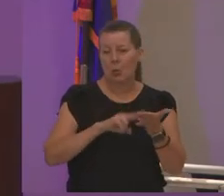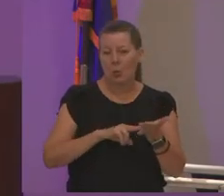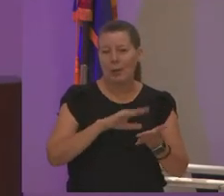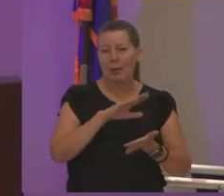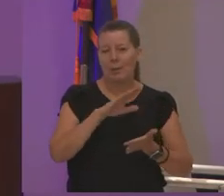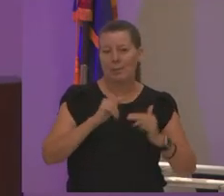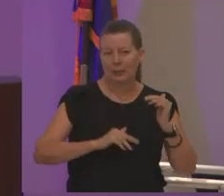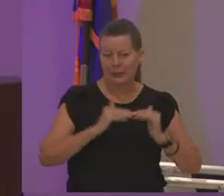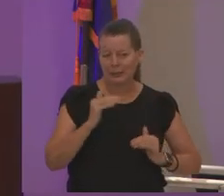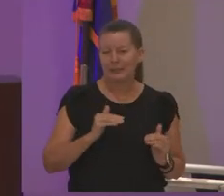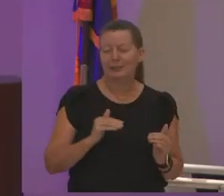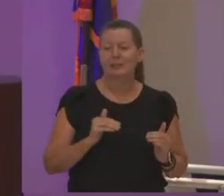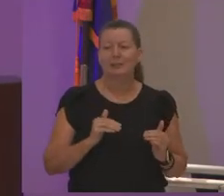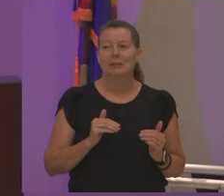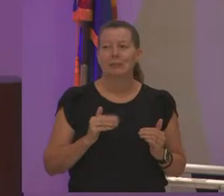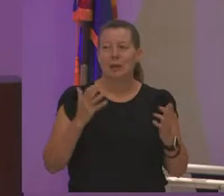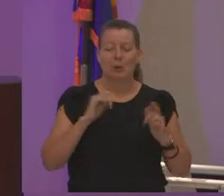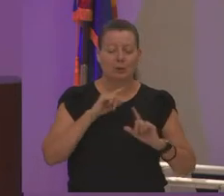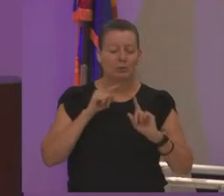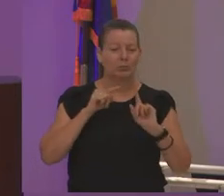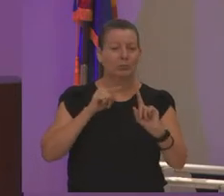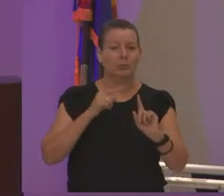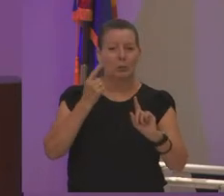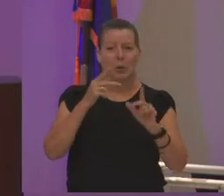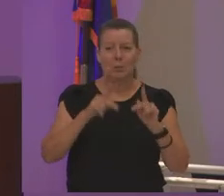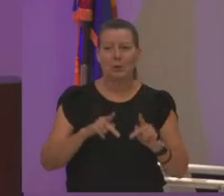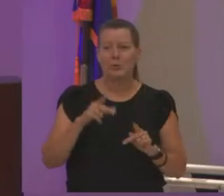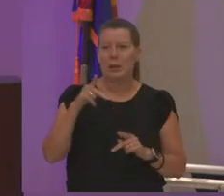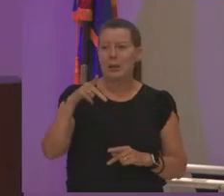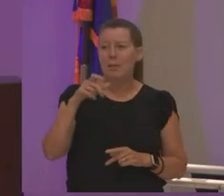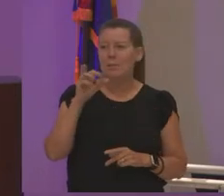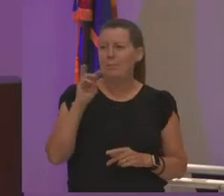and i want to highlight a person in particular pam i think her name is pam harrison